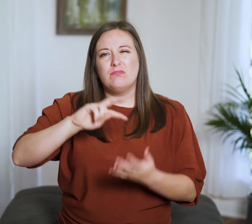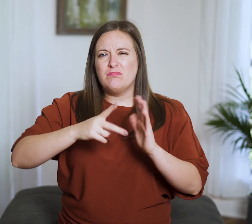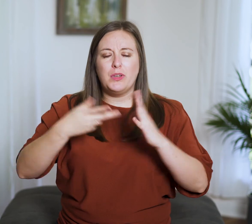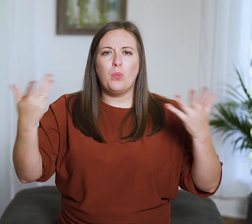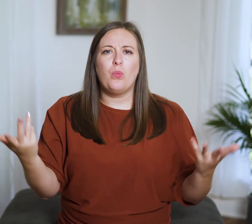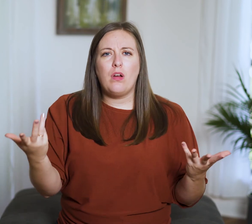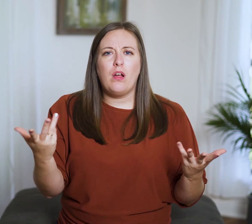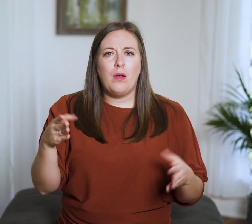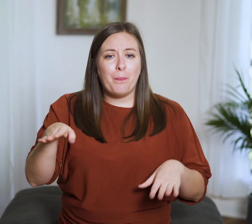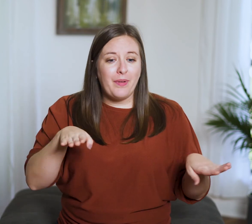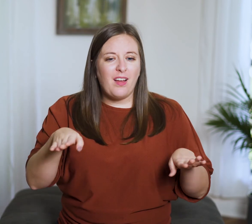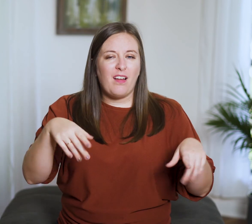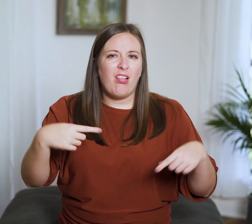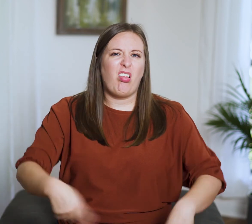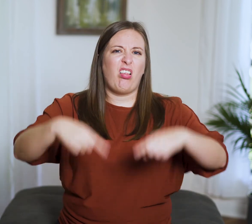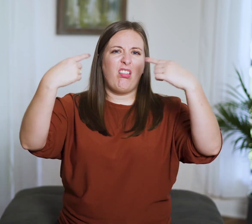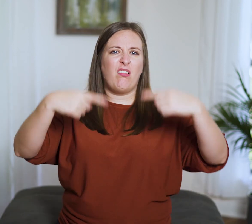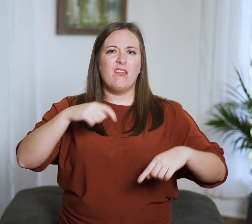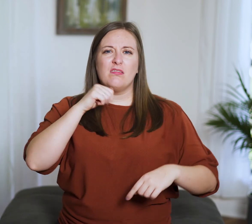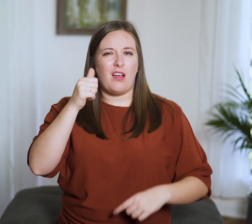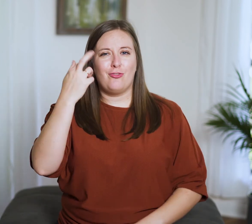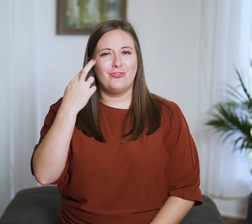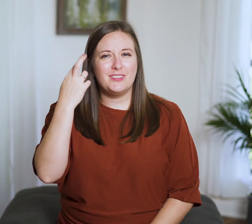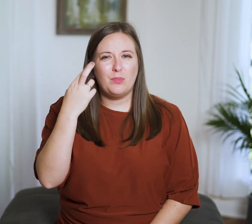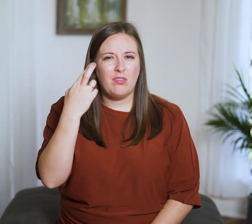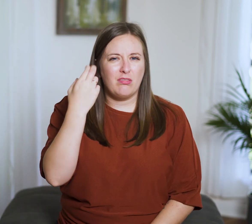which usually means behaving in a belligerent and unreasonable way,